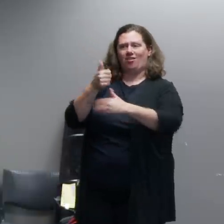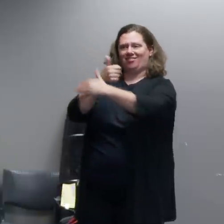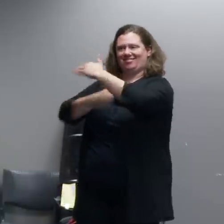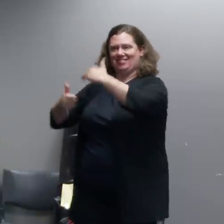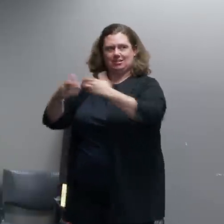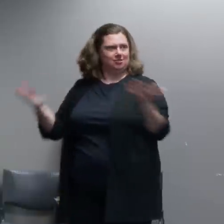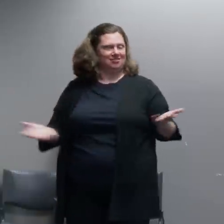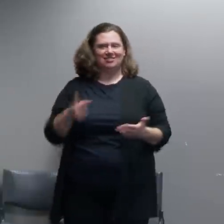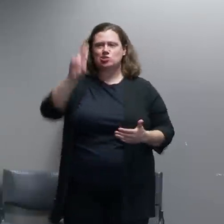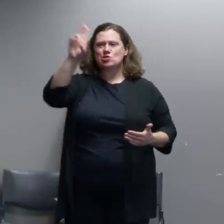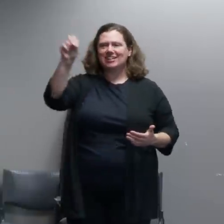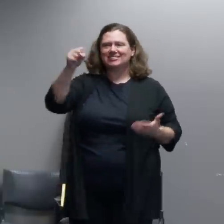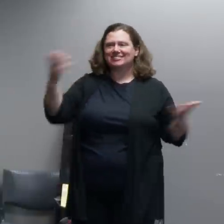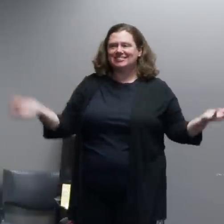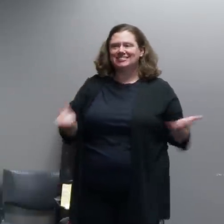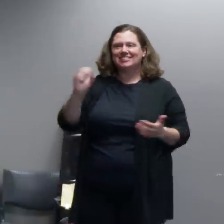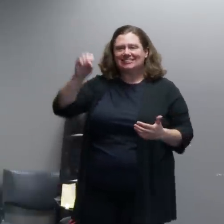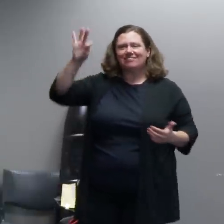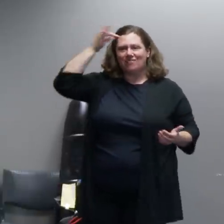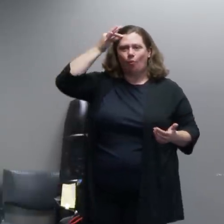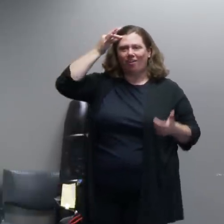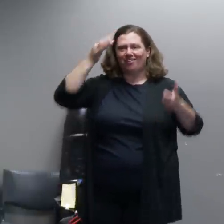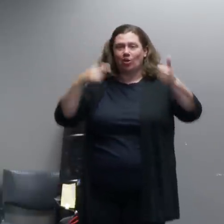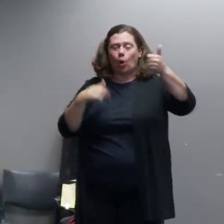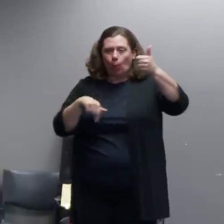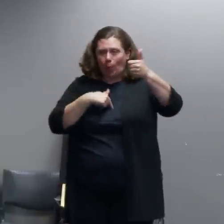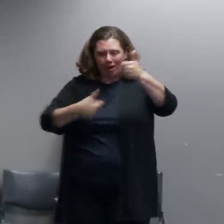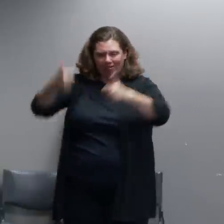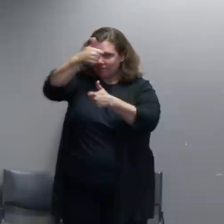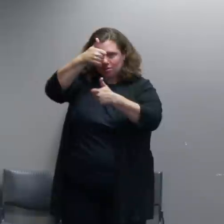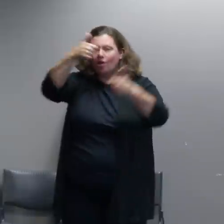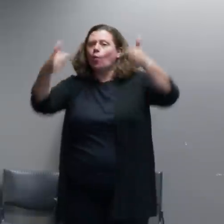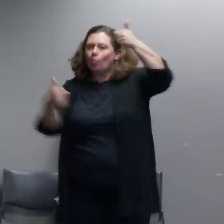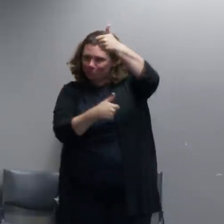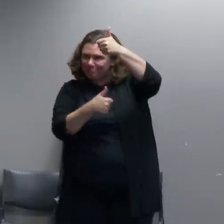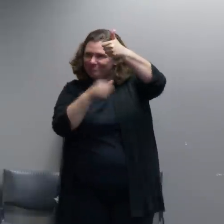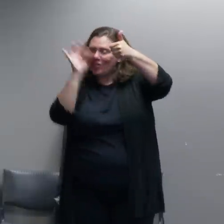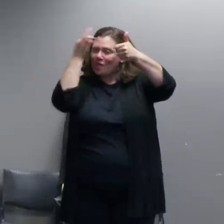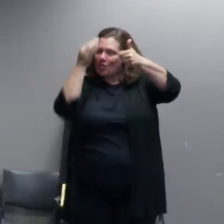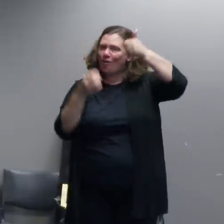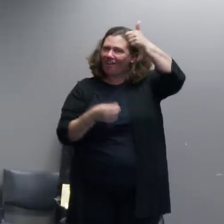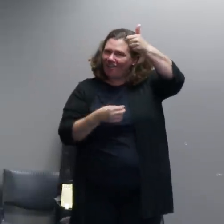you know they were really good about just letting us know